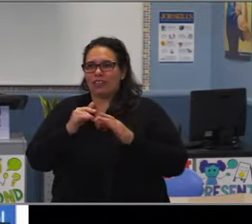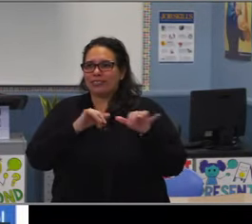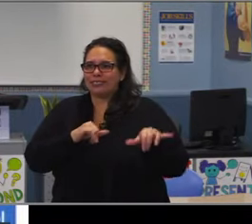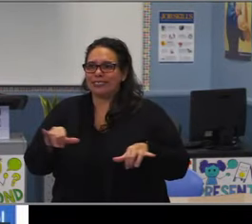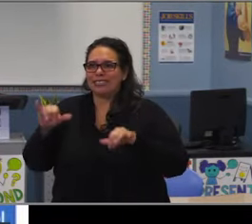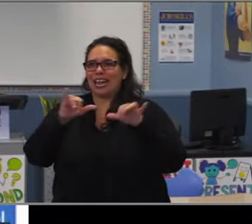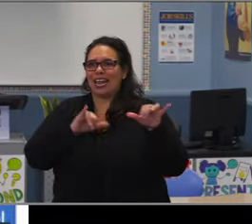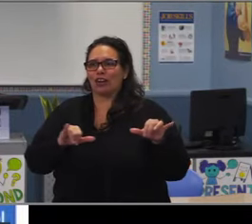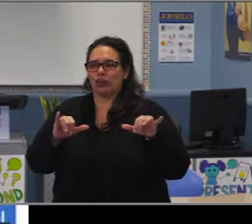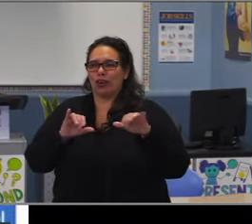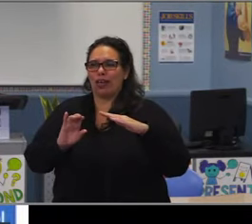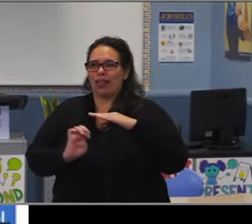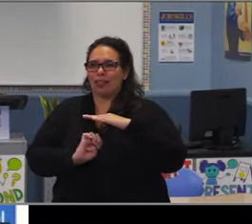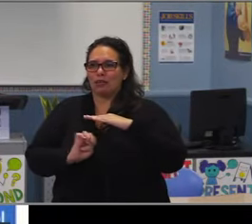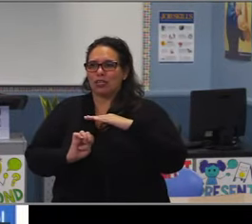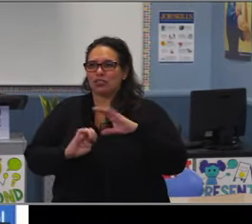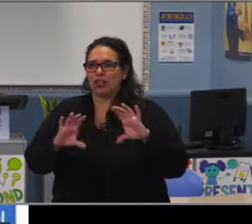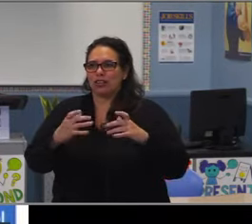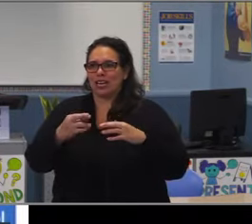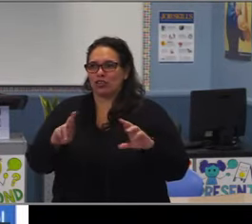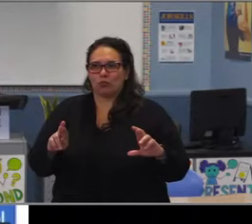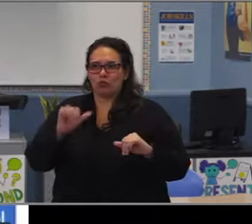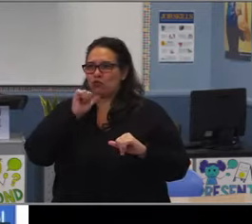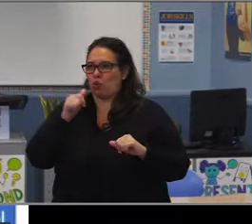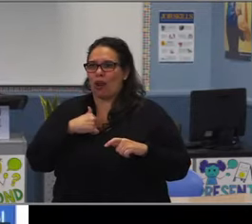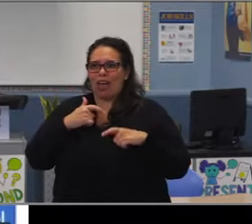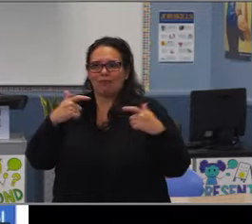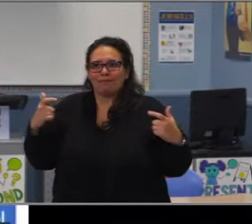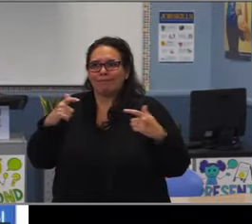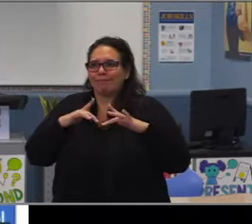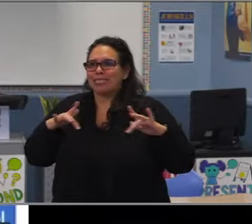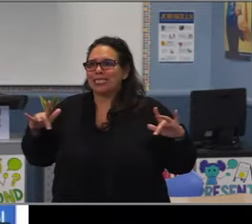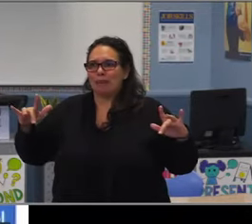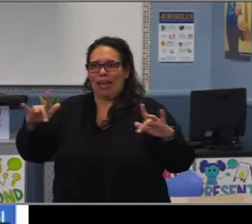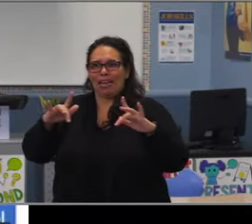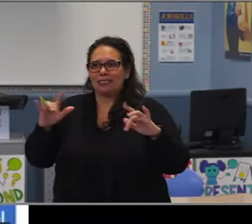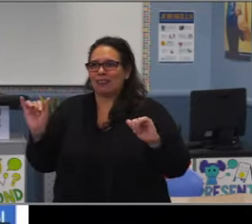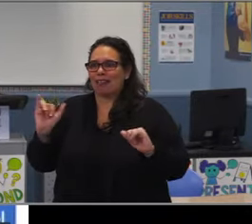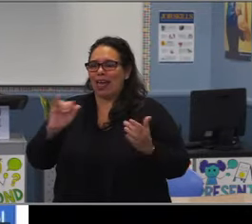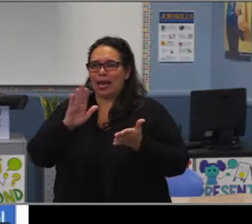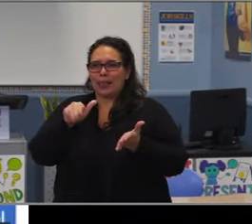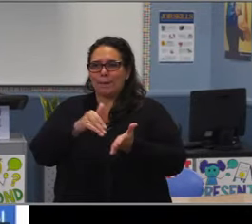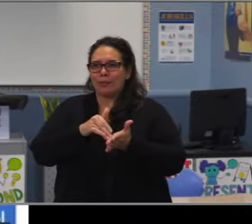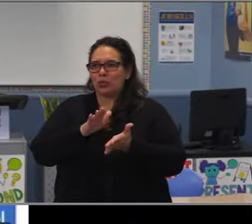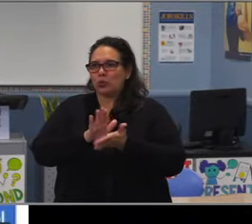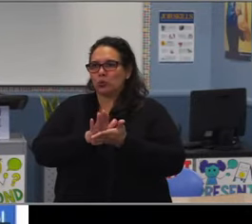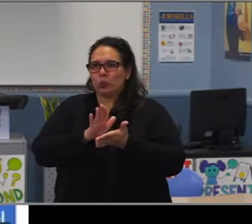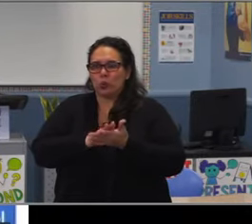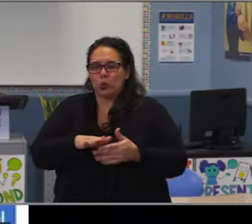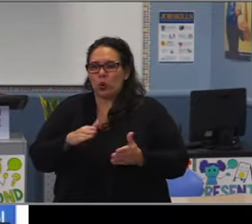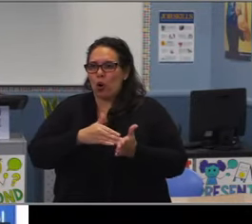and what that project has been able to do and opening up opportunities for students to be involved in music,